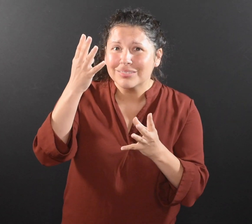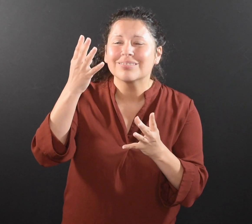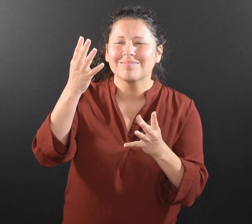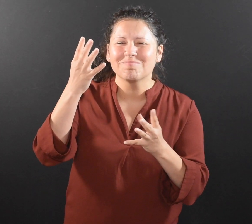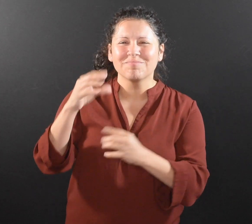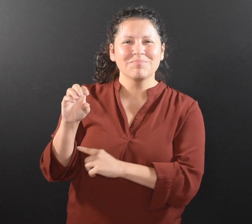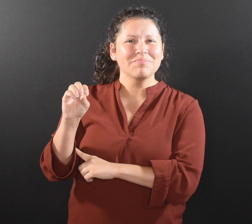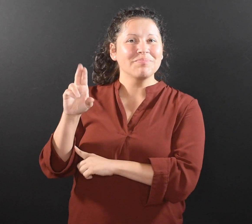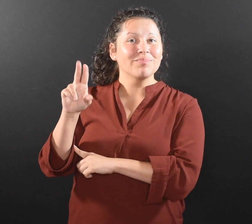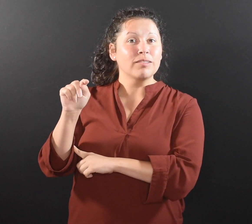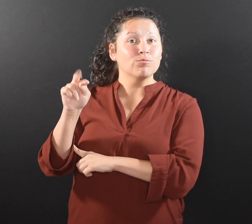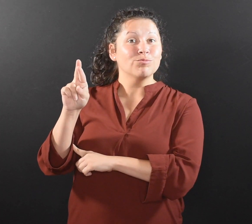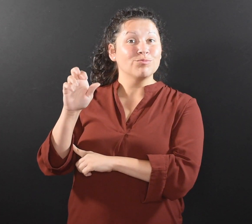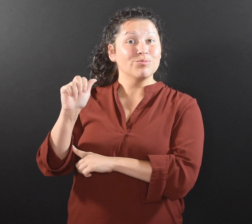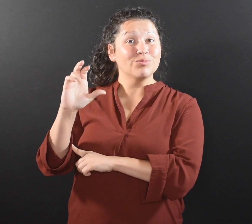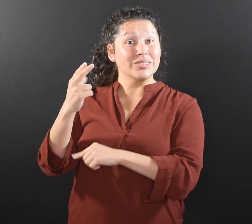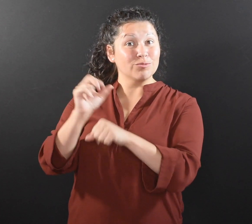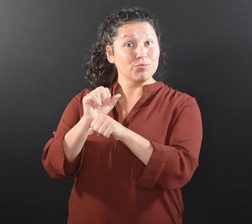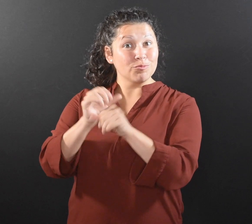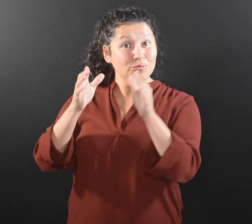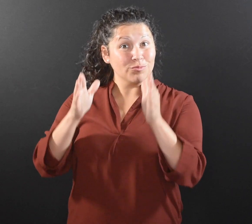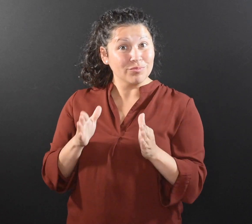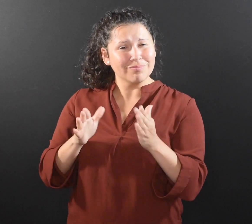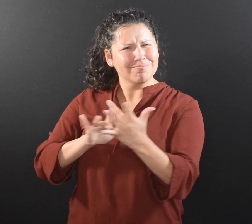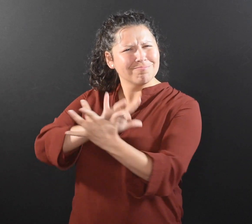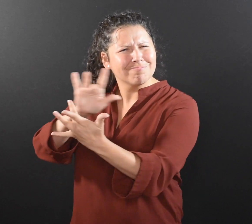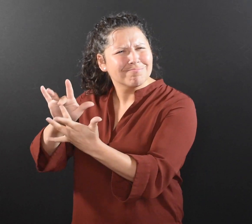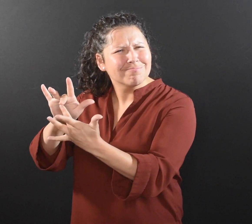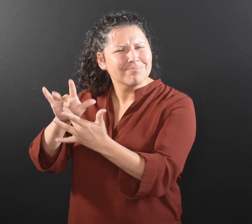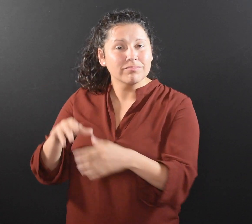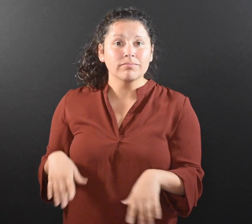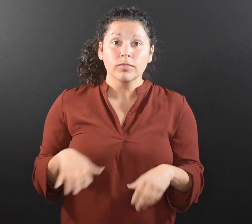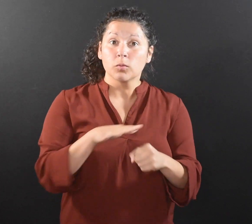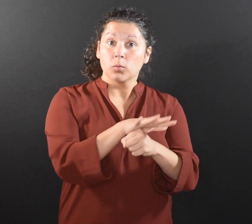Contact an outreach worker or call your local public health department to get more information.